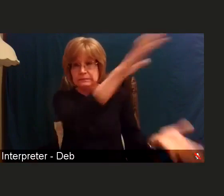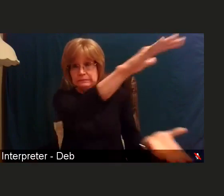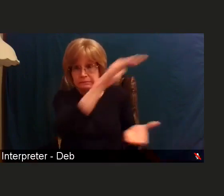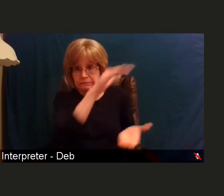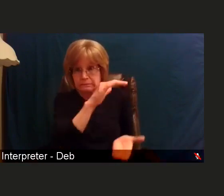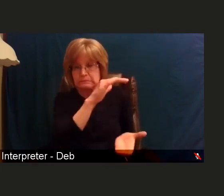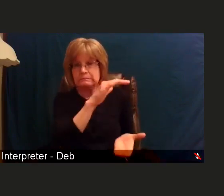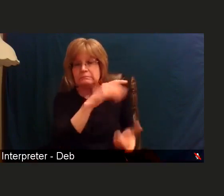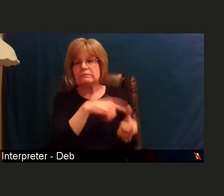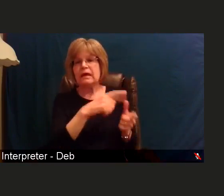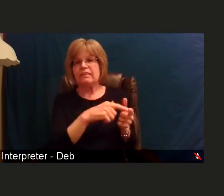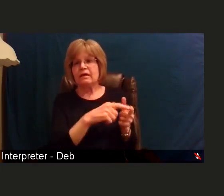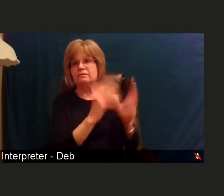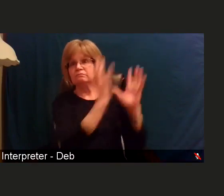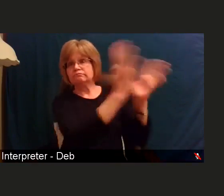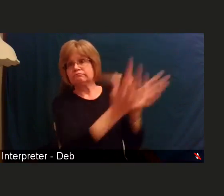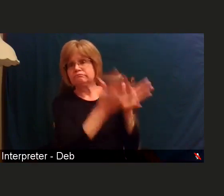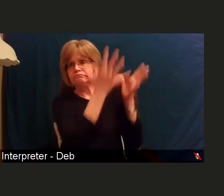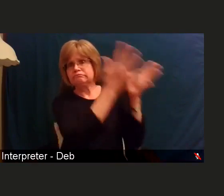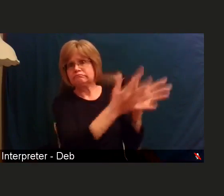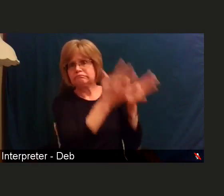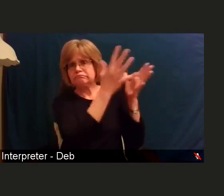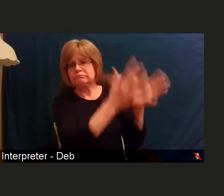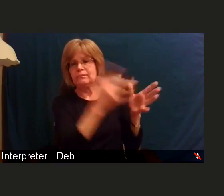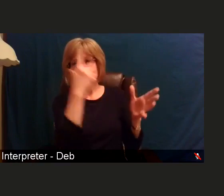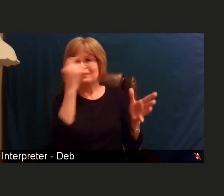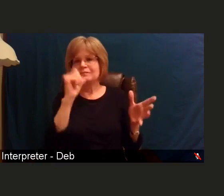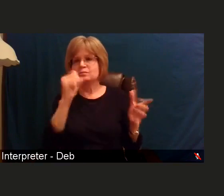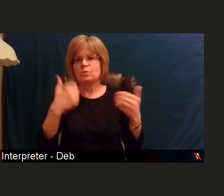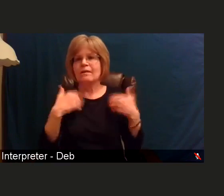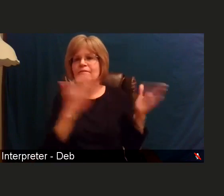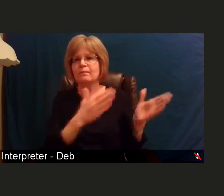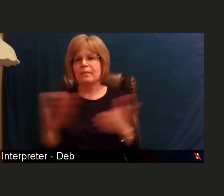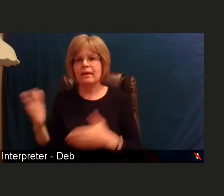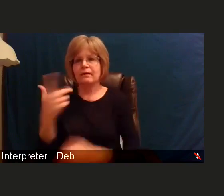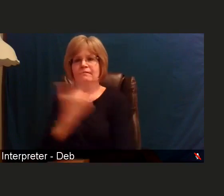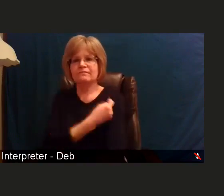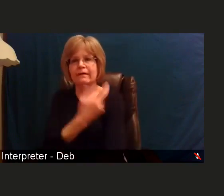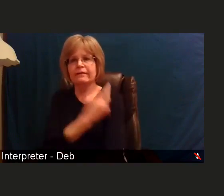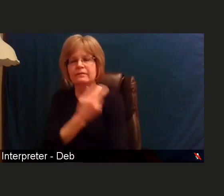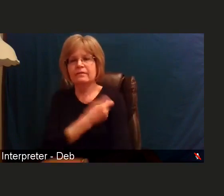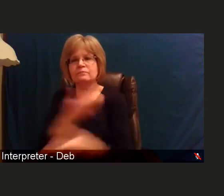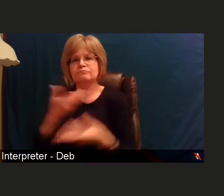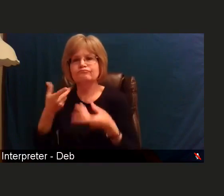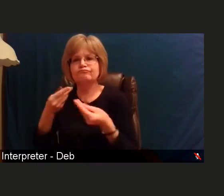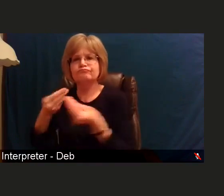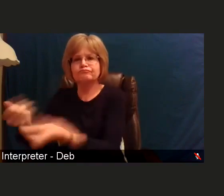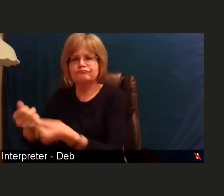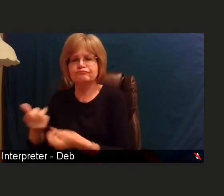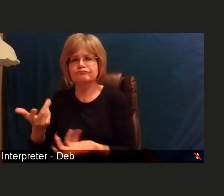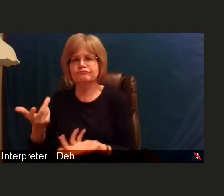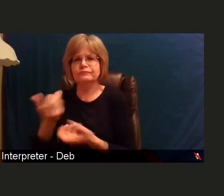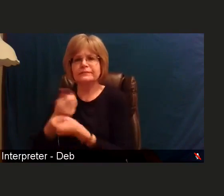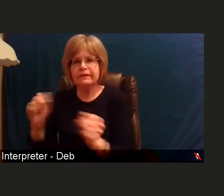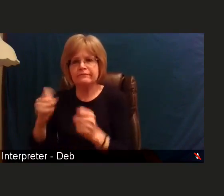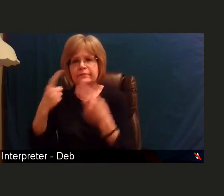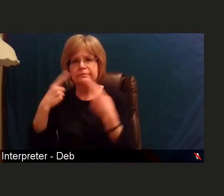on the shelves because we do not have a plan in place to vaccinate as efficiently, safely, and effectively as possible.